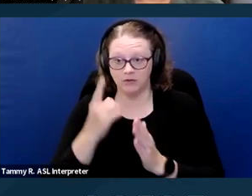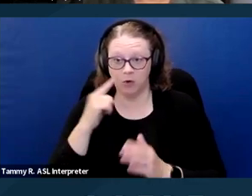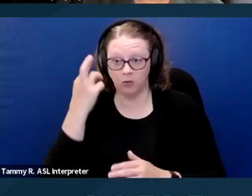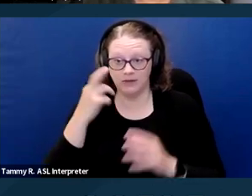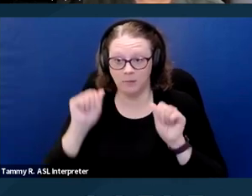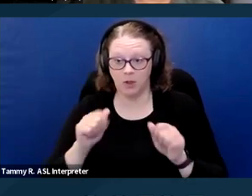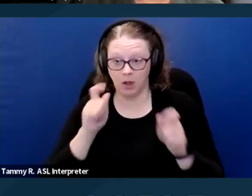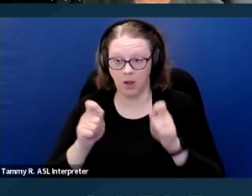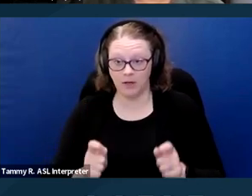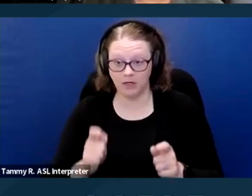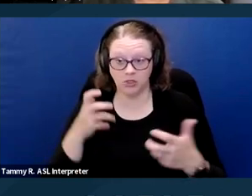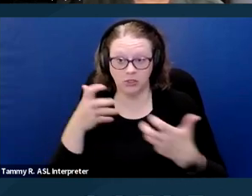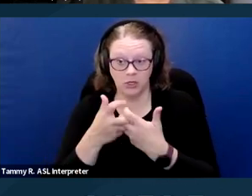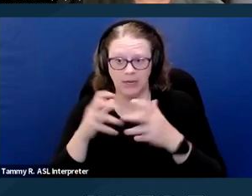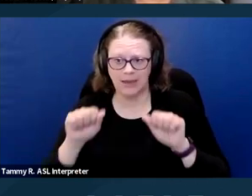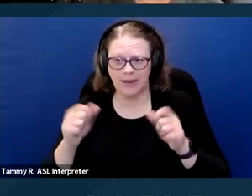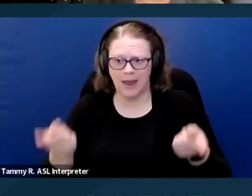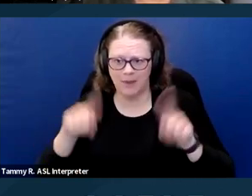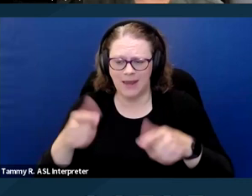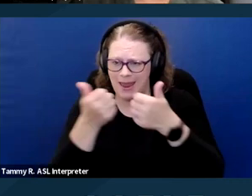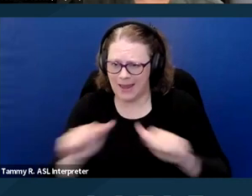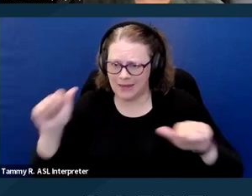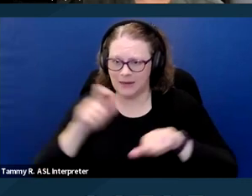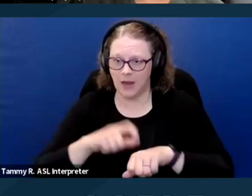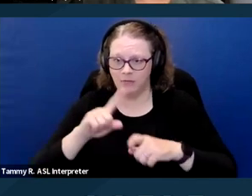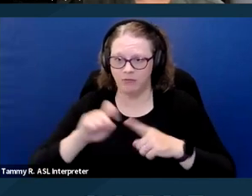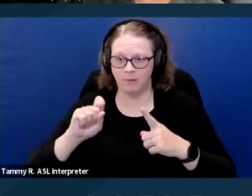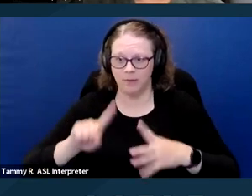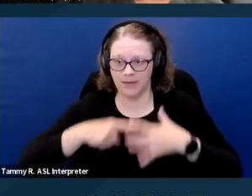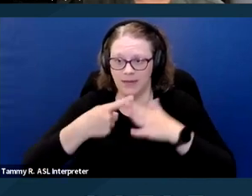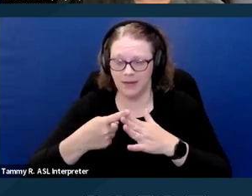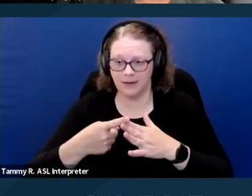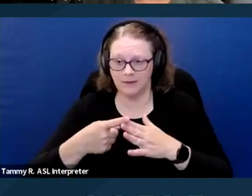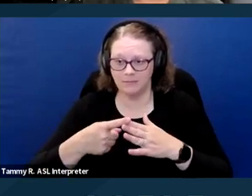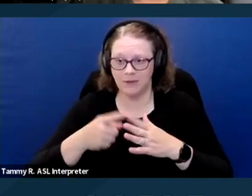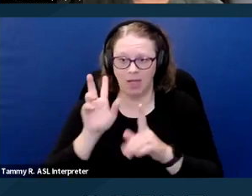they can be made at any point from when you're applying to all the way through eviction stage.